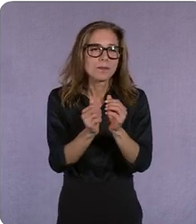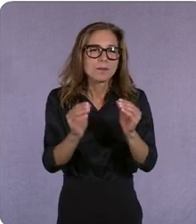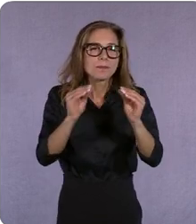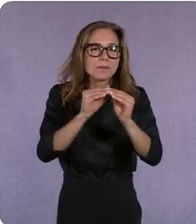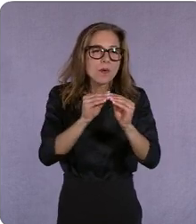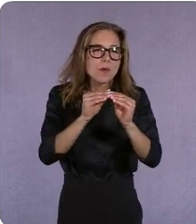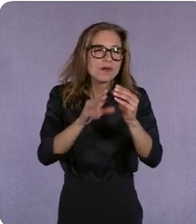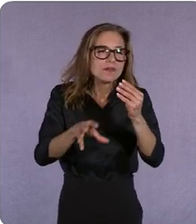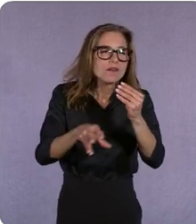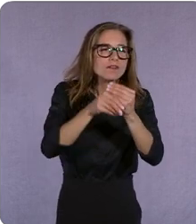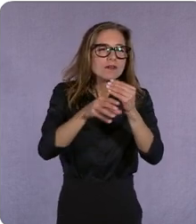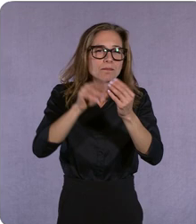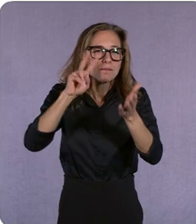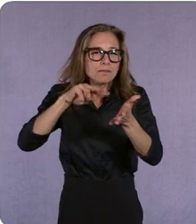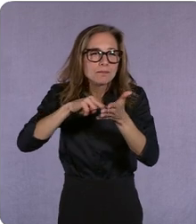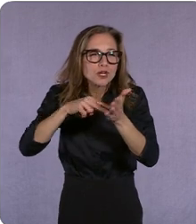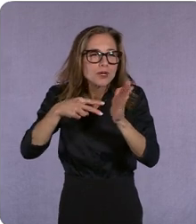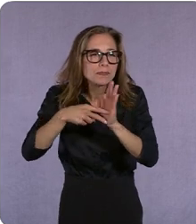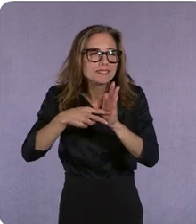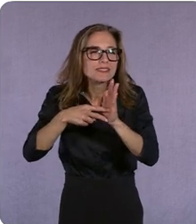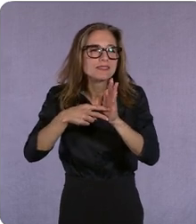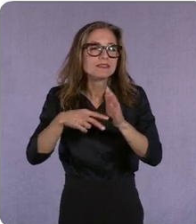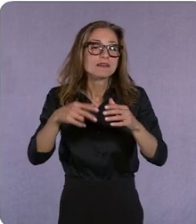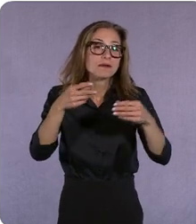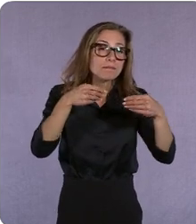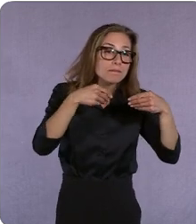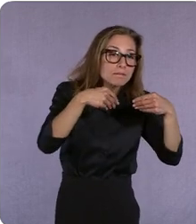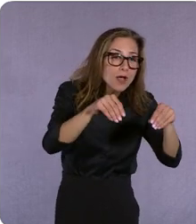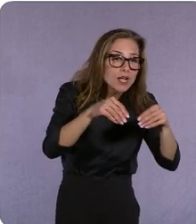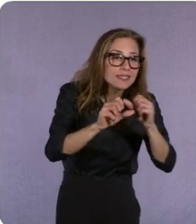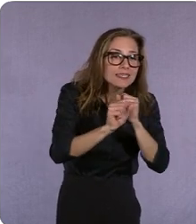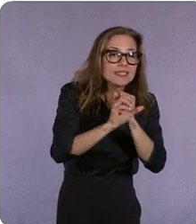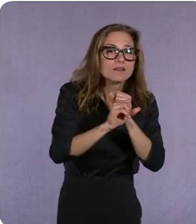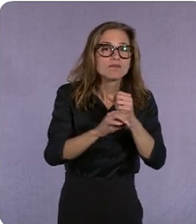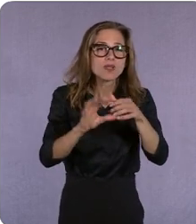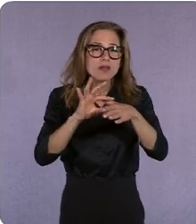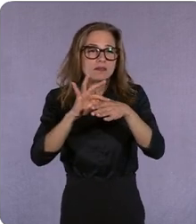marketing content experiences they're much more integrated and you can do that on digital in a